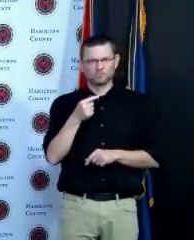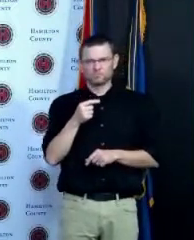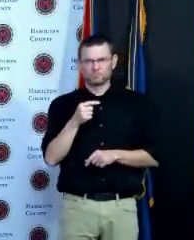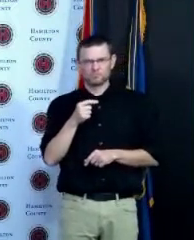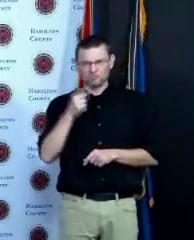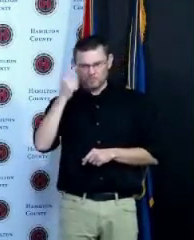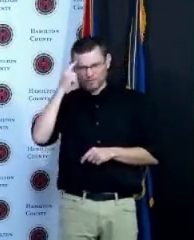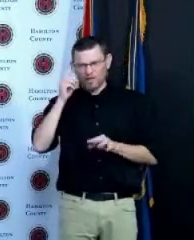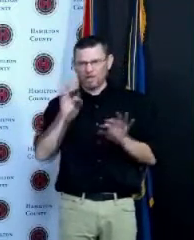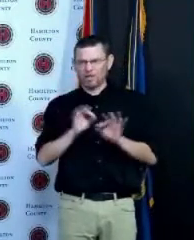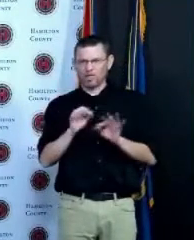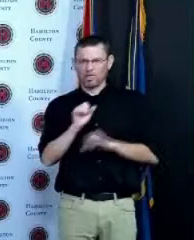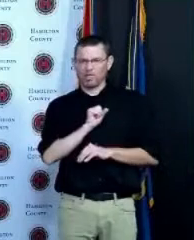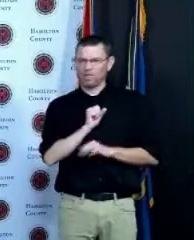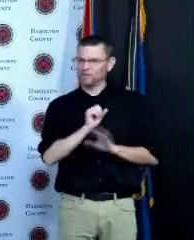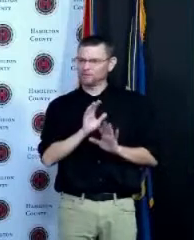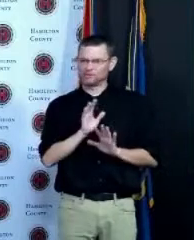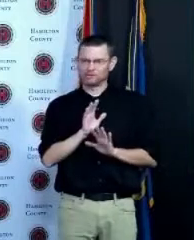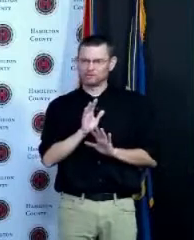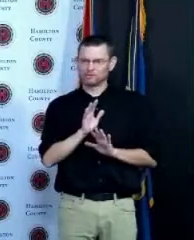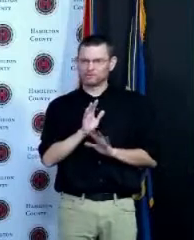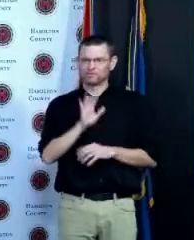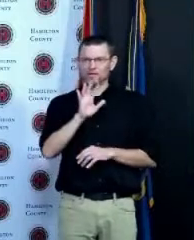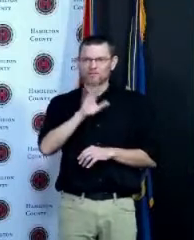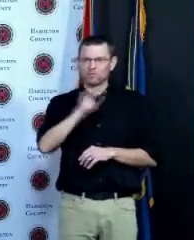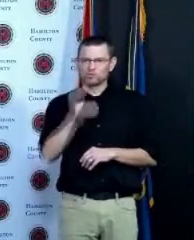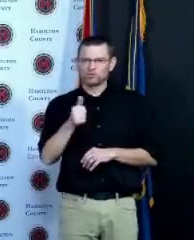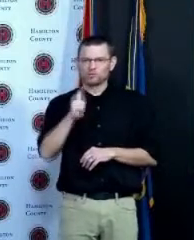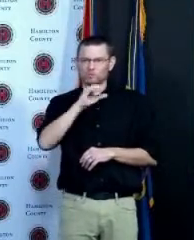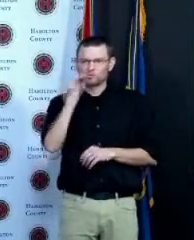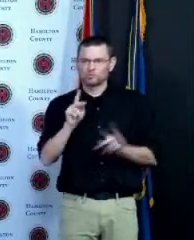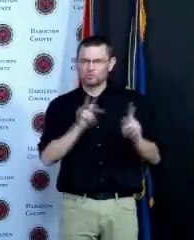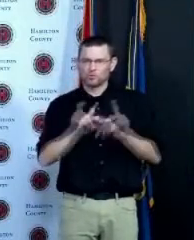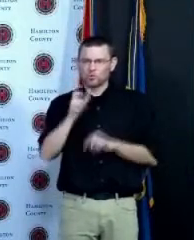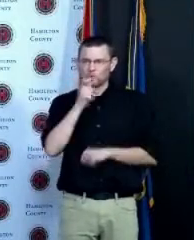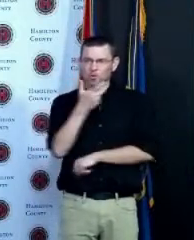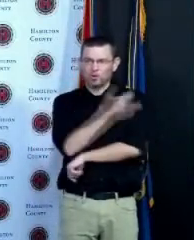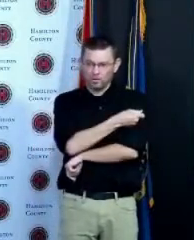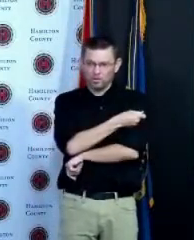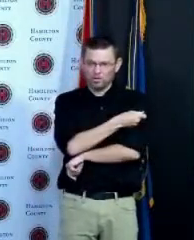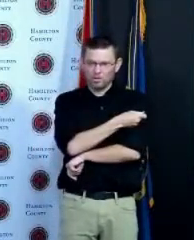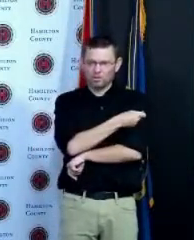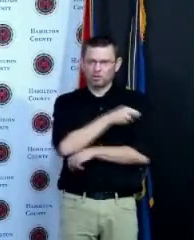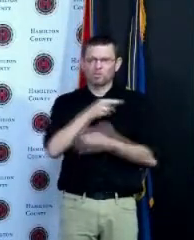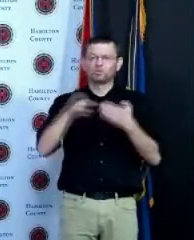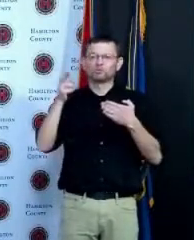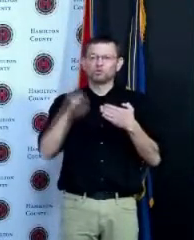of us have a reaction and so the reaction in her case was bad in my case it was it was perfect